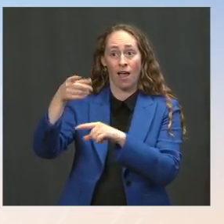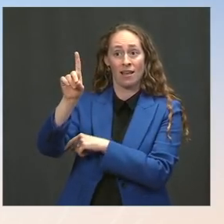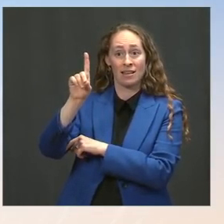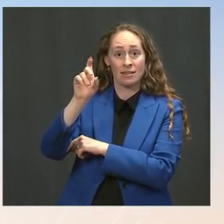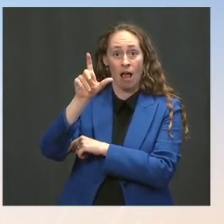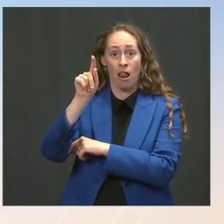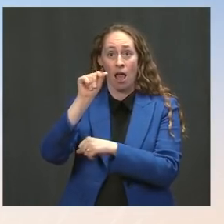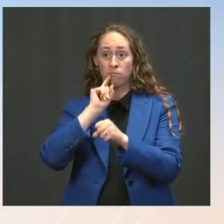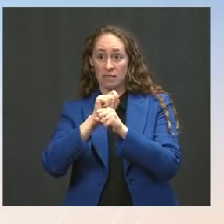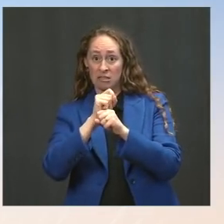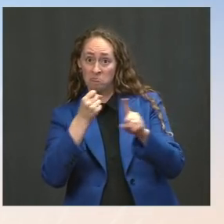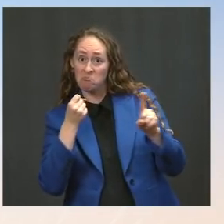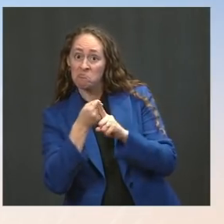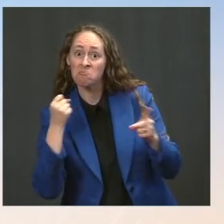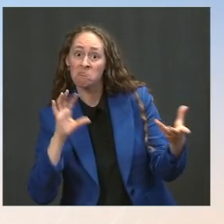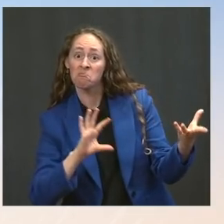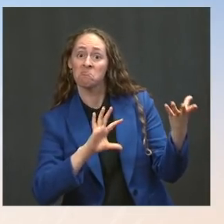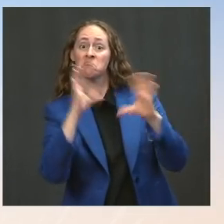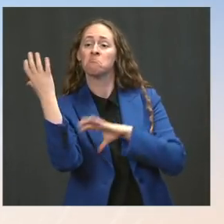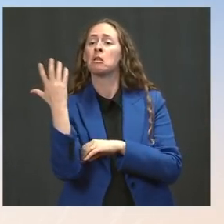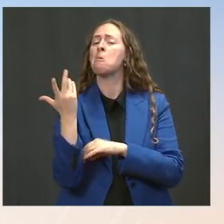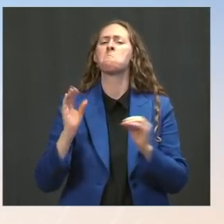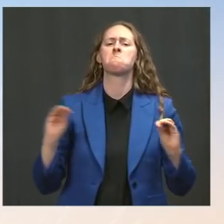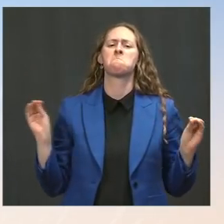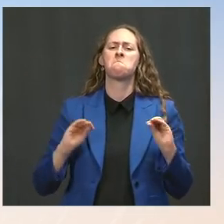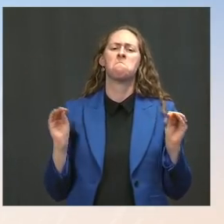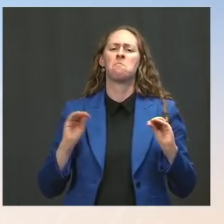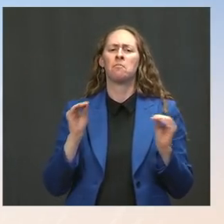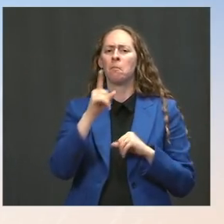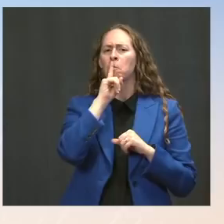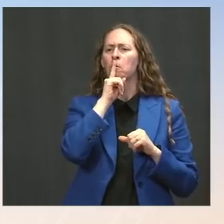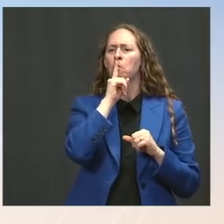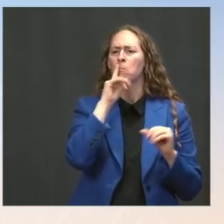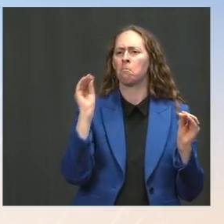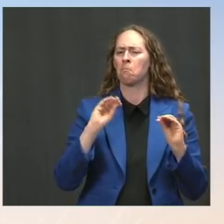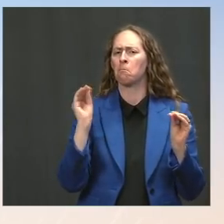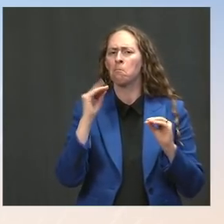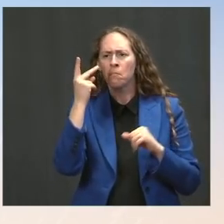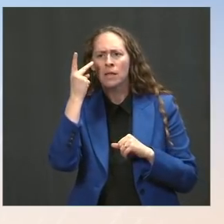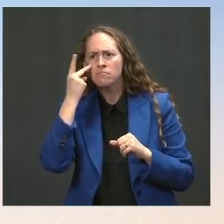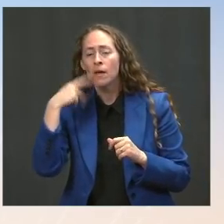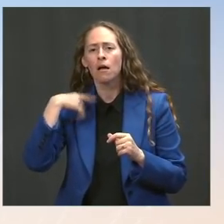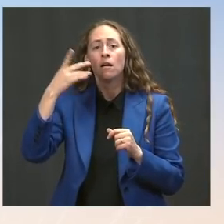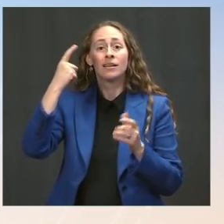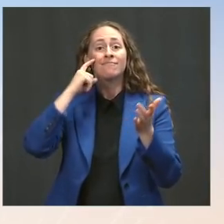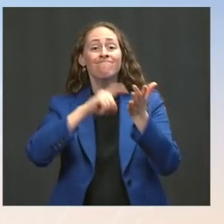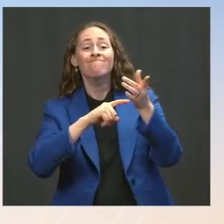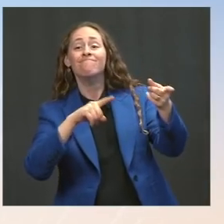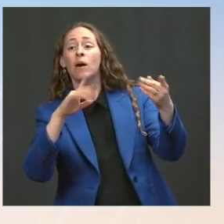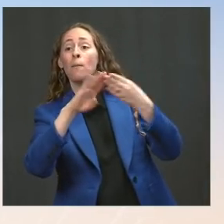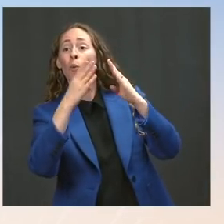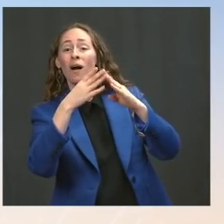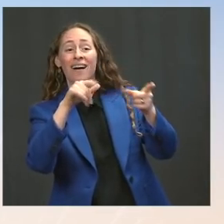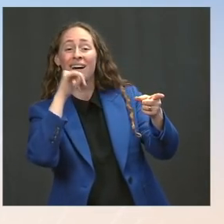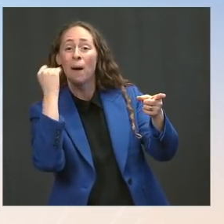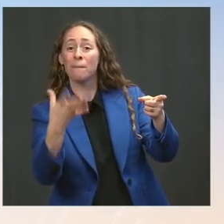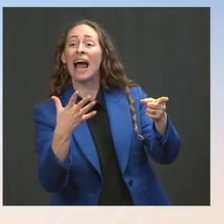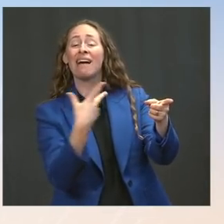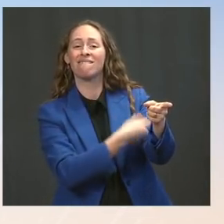We'd expect that much of any economic impact would be felt in the communities with lower vaccination rates; that's why we're doubling down on our efforts